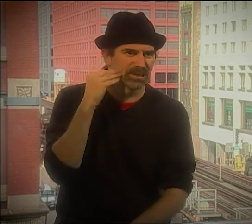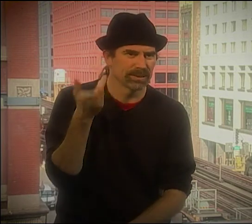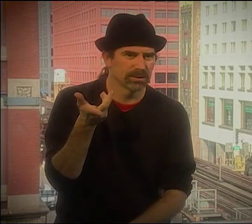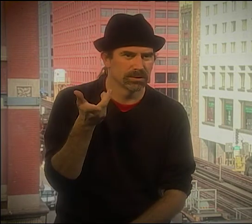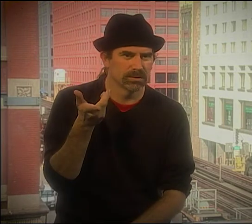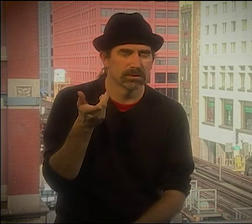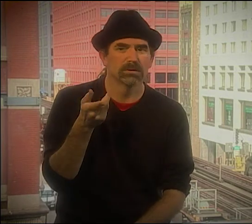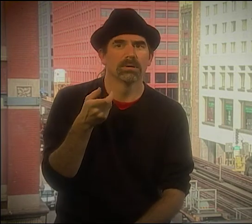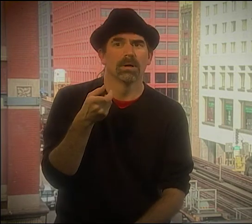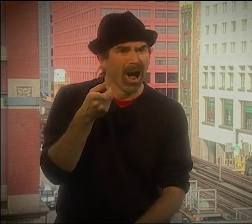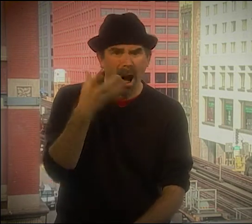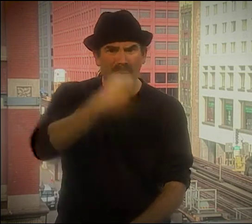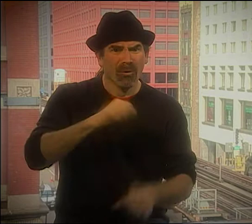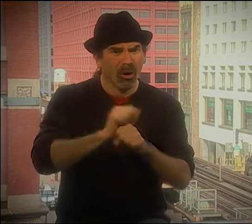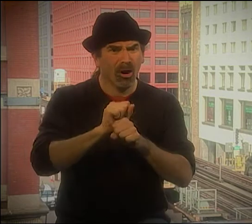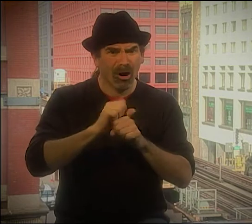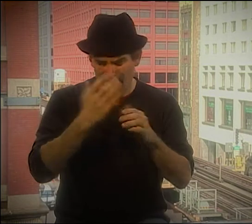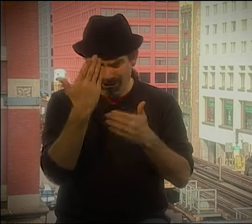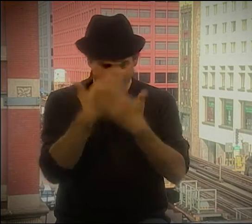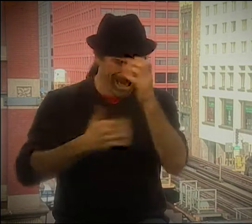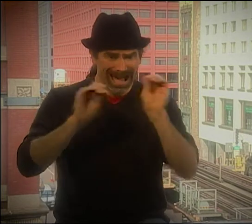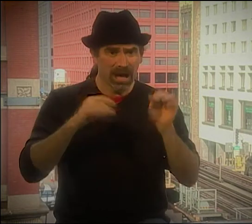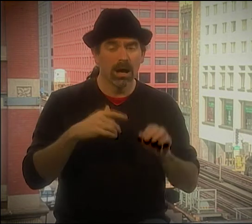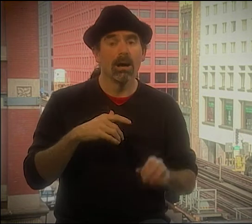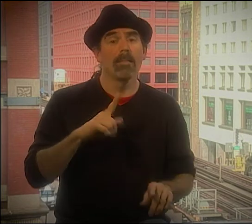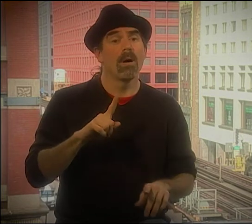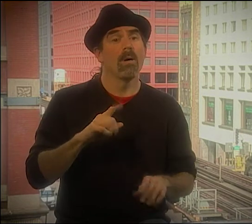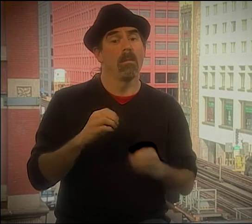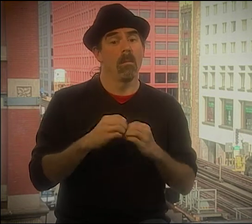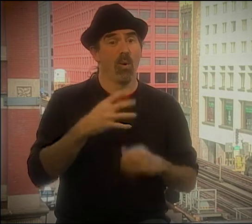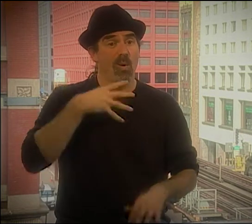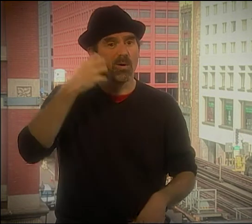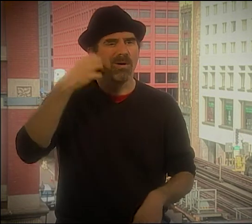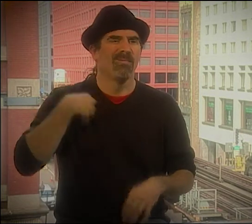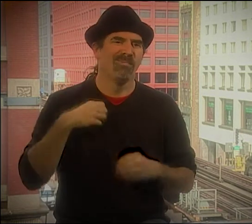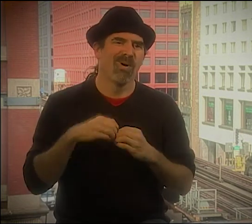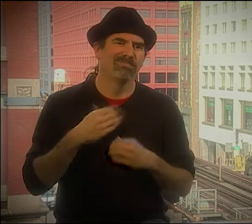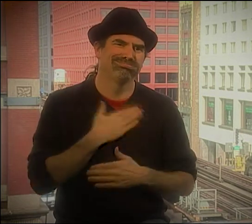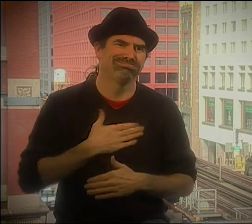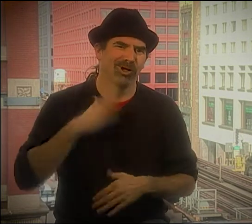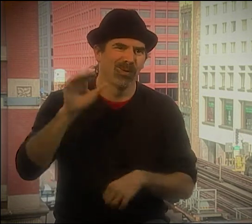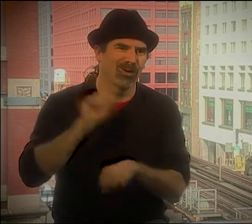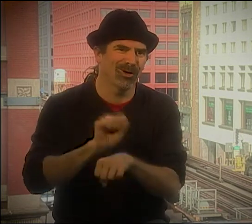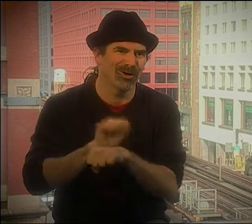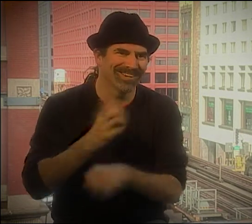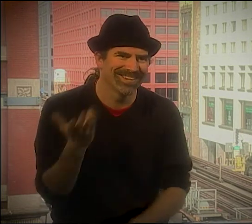HER THEMES TEND TO BE REALLY DEAF, AND A LOT OF THAT I HAD NO EXPERIENCE WITH,